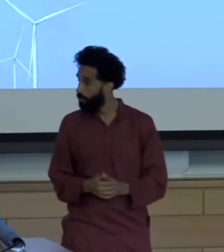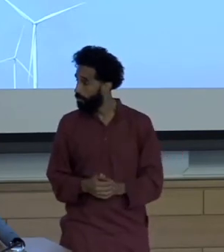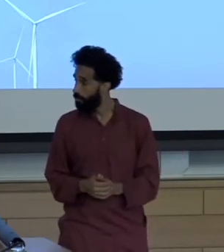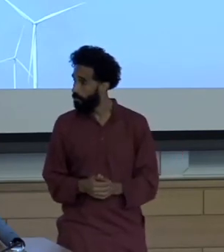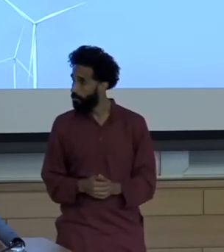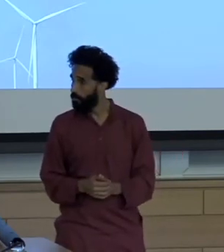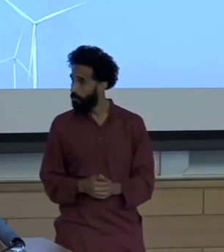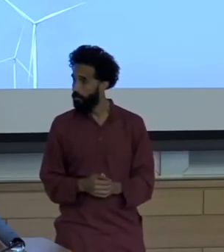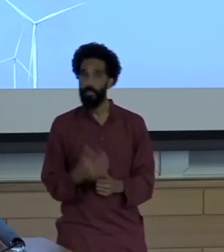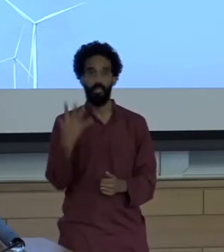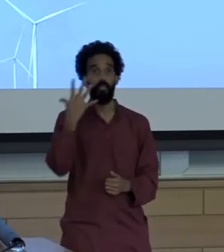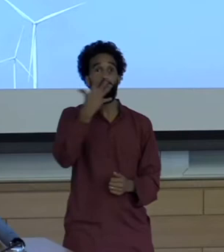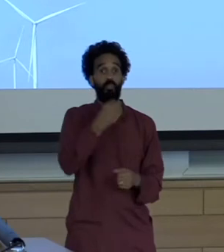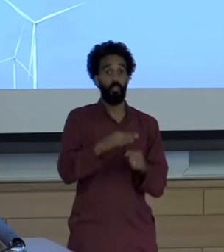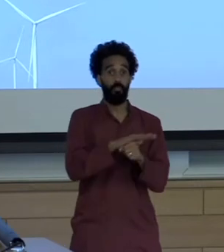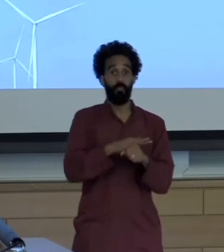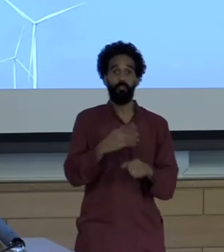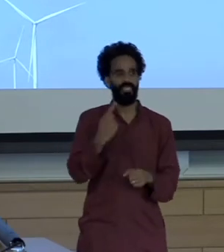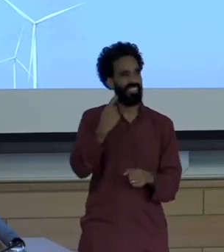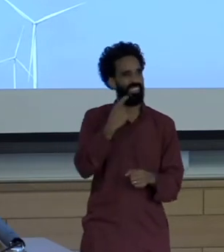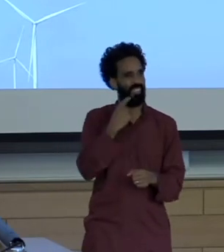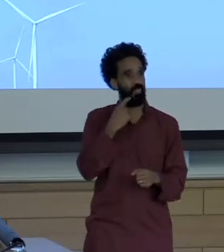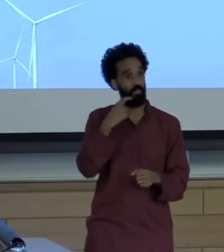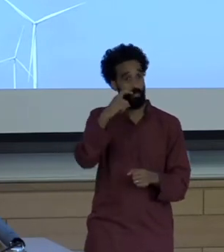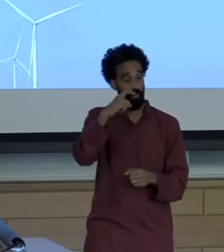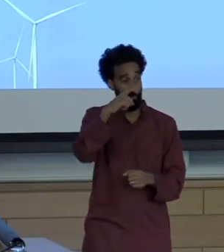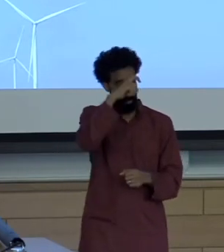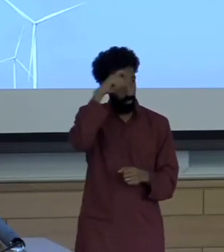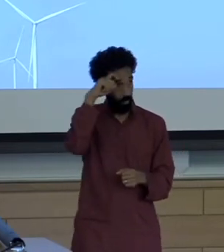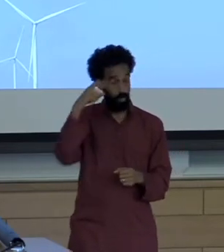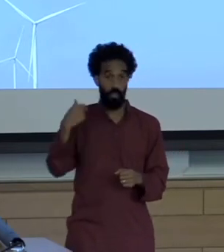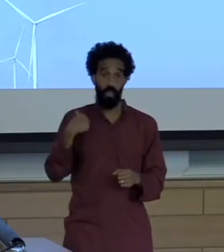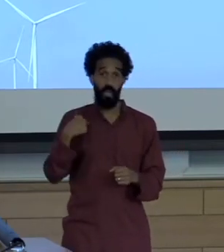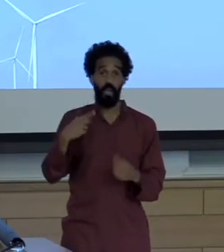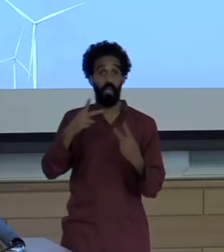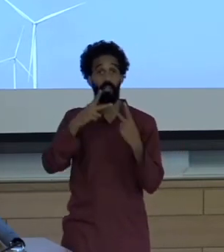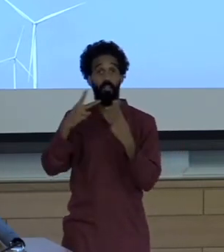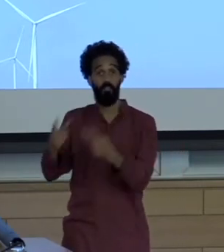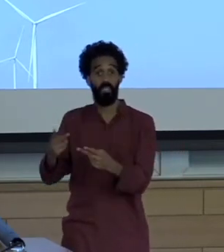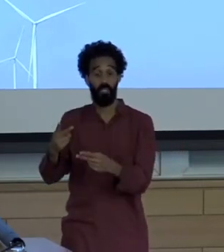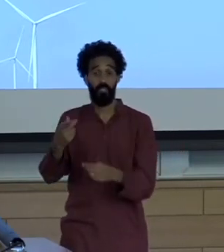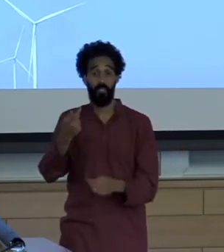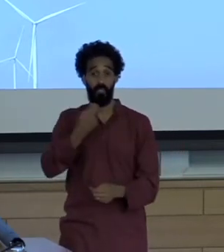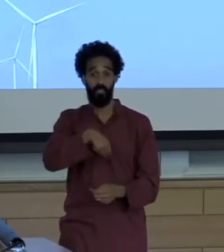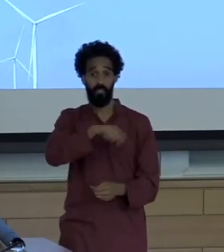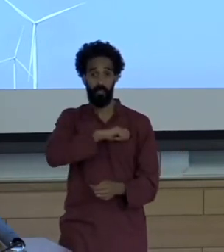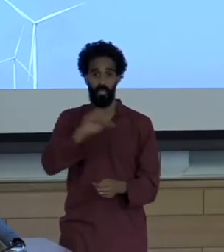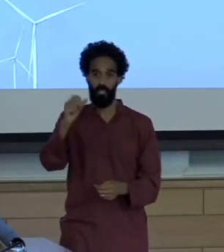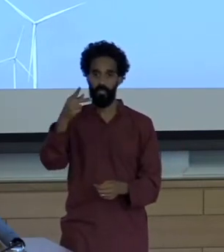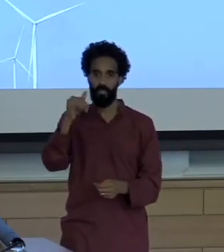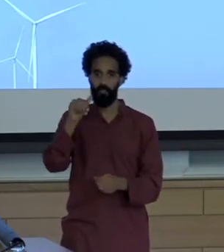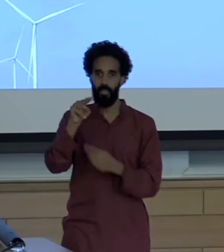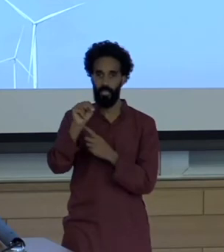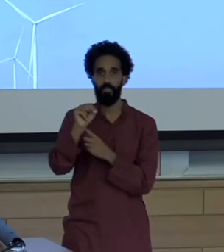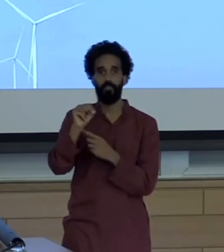I visited Spain in July to present the research about the miniature dice tailings dams mines